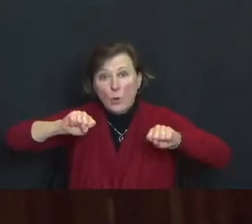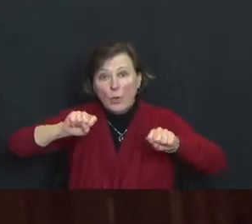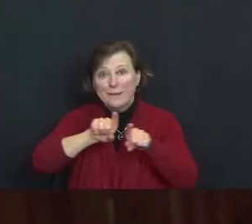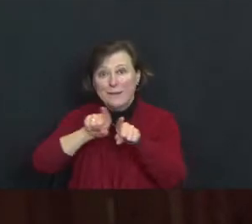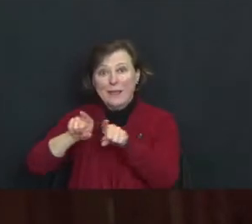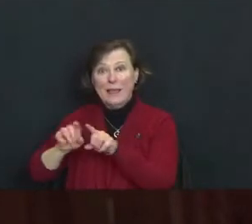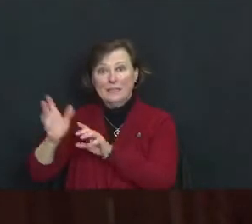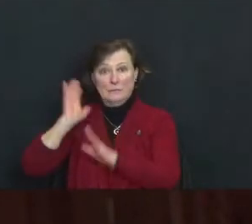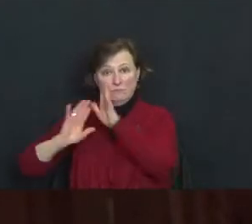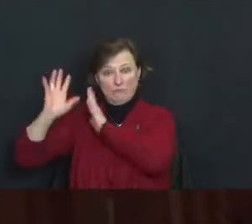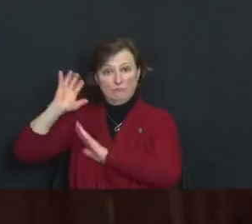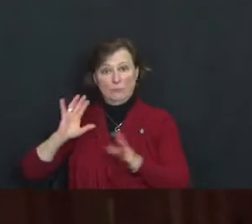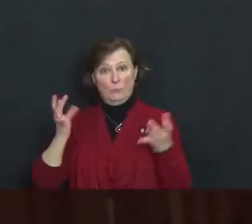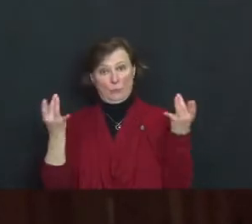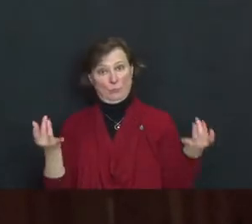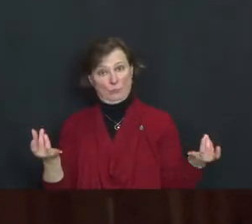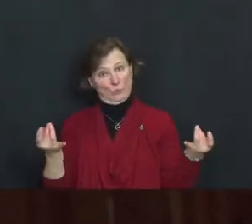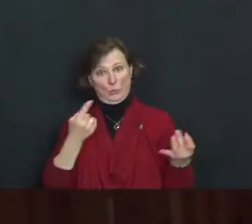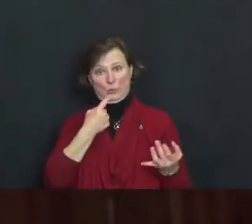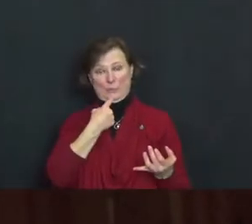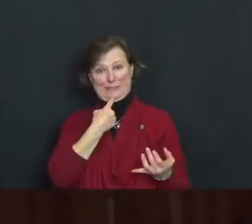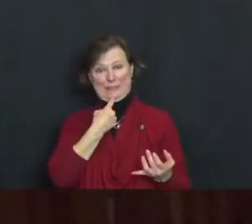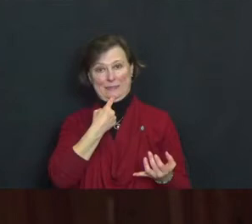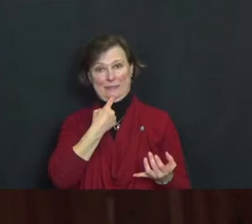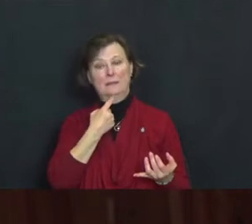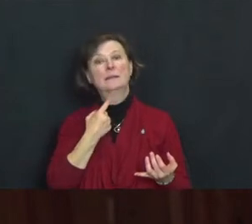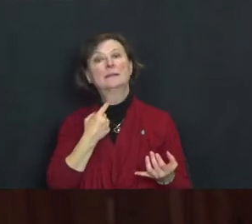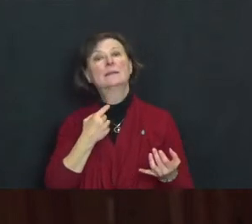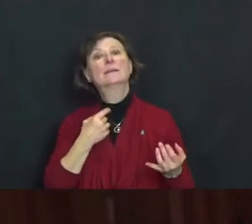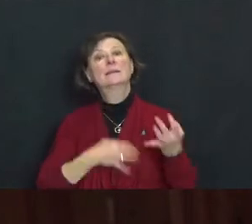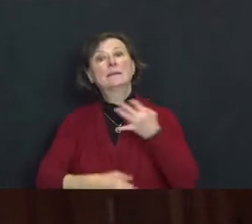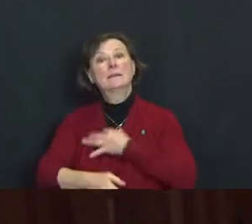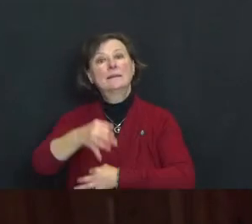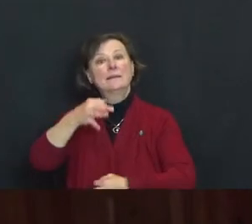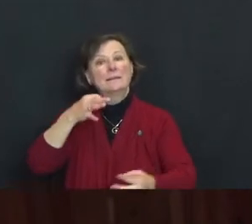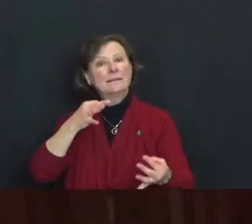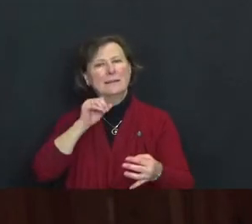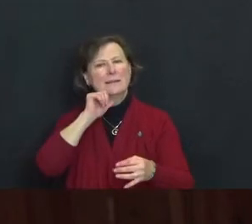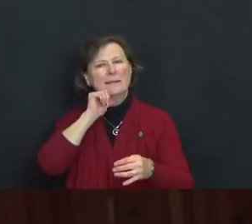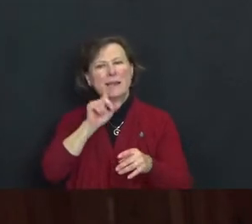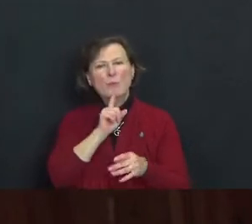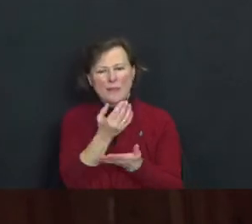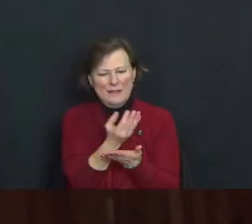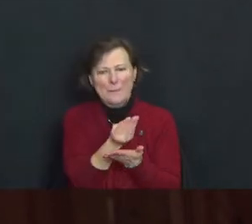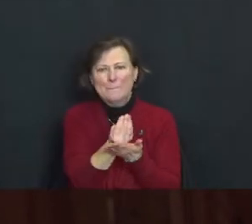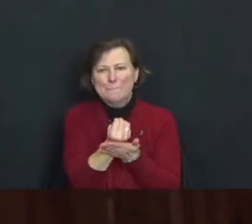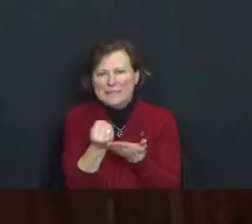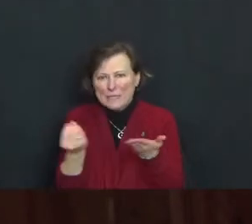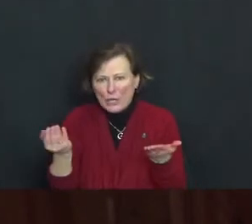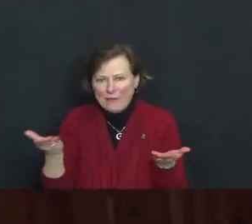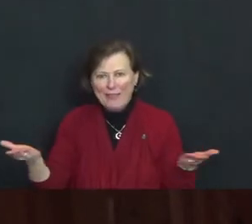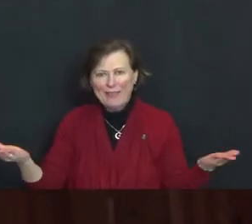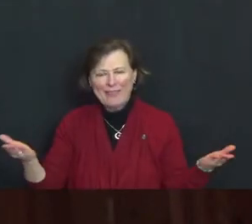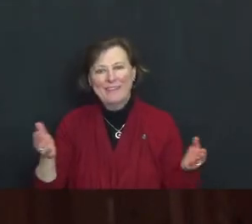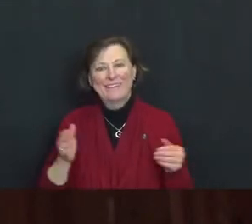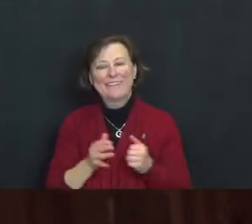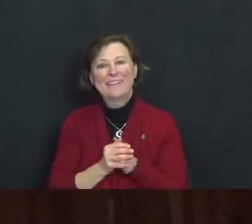“neither does it support a strictly materialist view, as implied by our secularized and scientific culture.